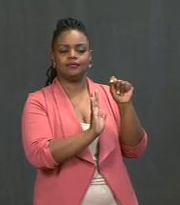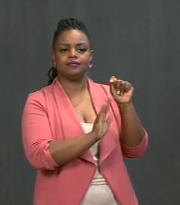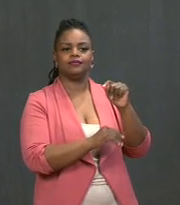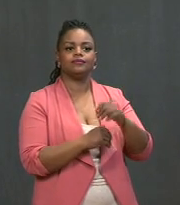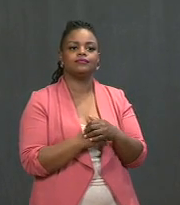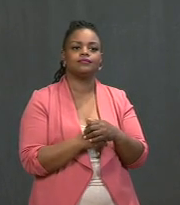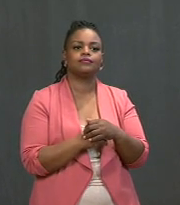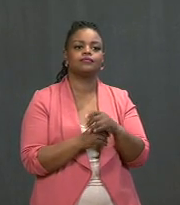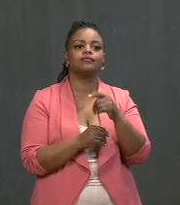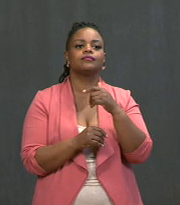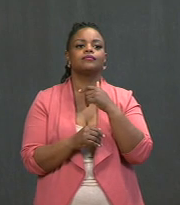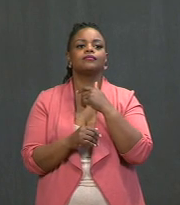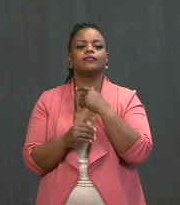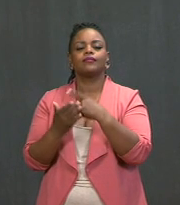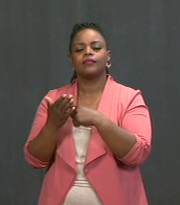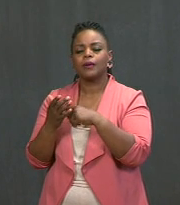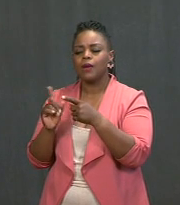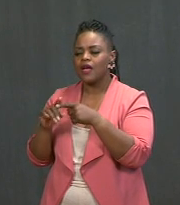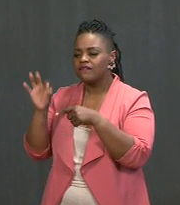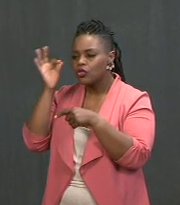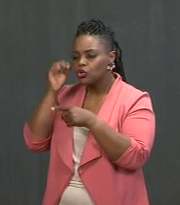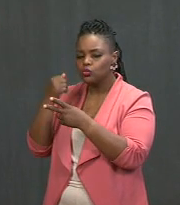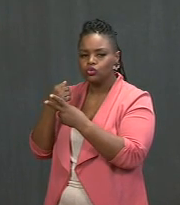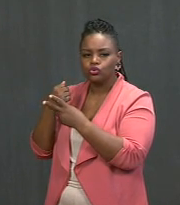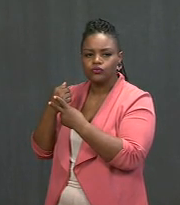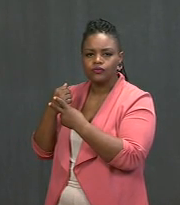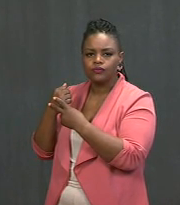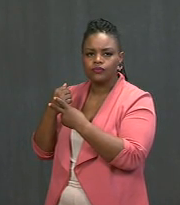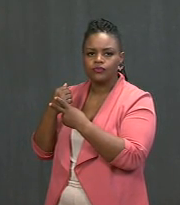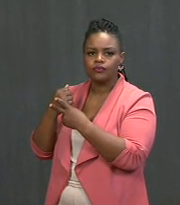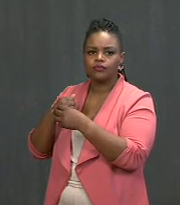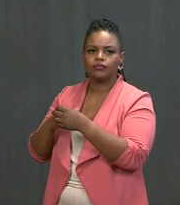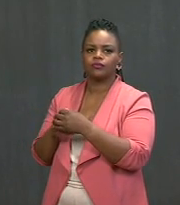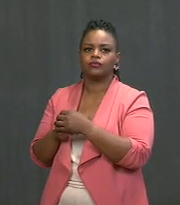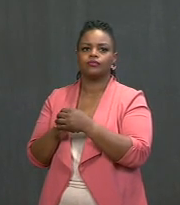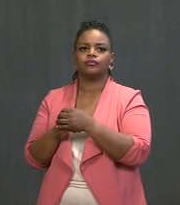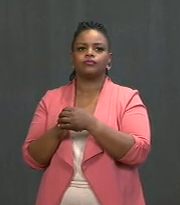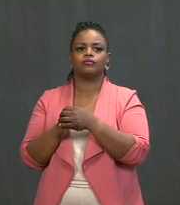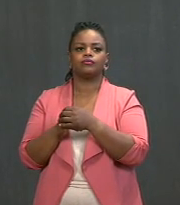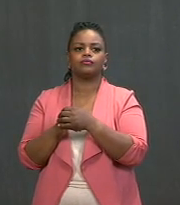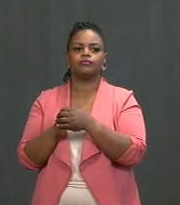The President: I have not. The Press: Can you say why? Do you plan to speak to him soon, sir? The President: I -- I am not -- look,